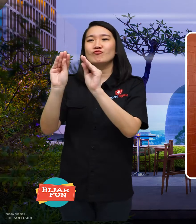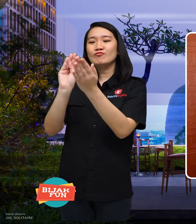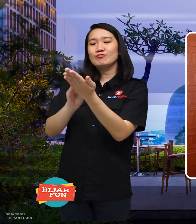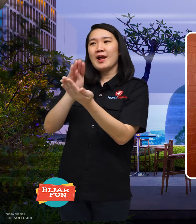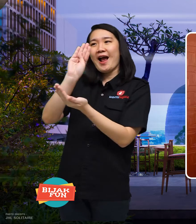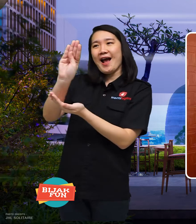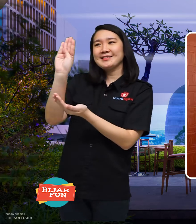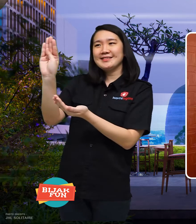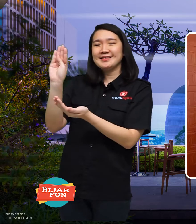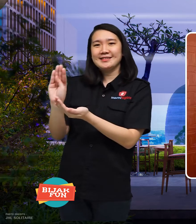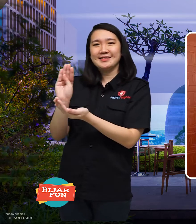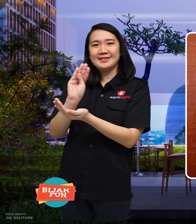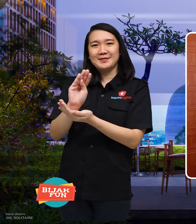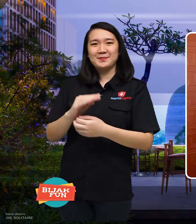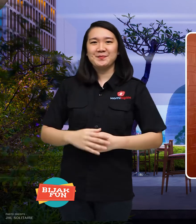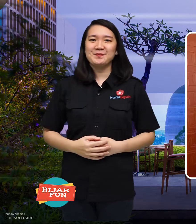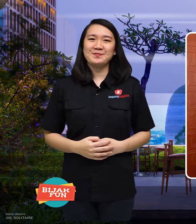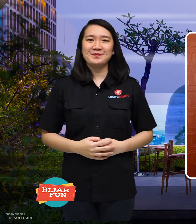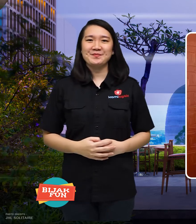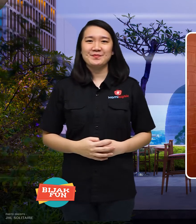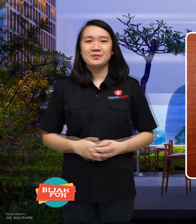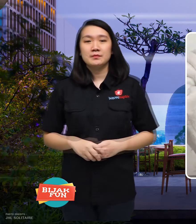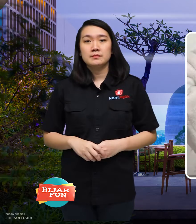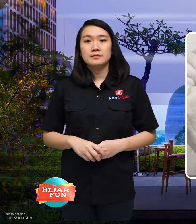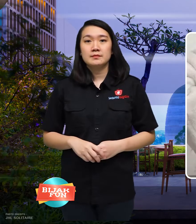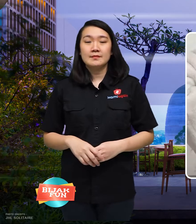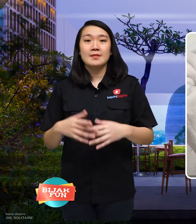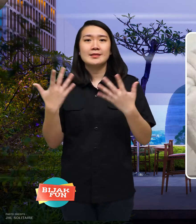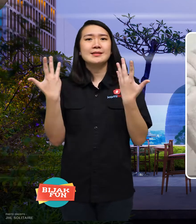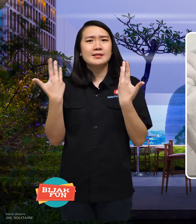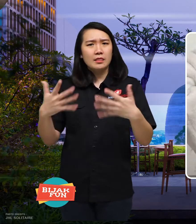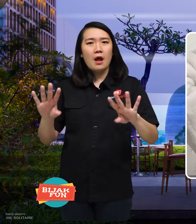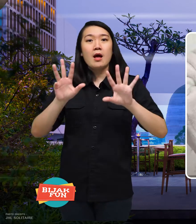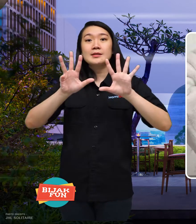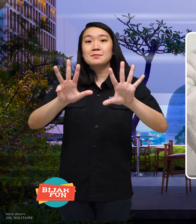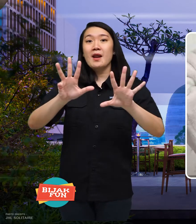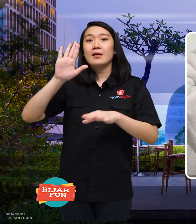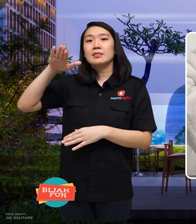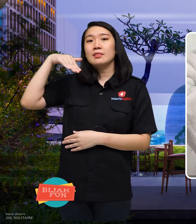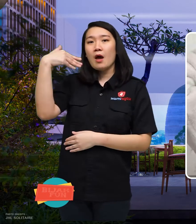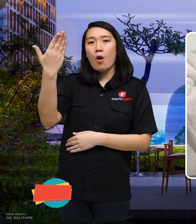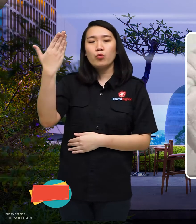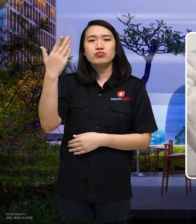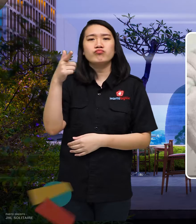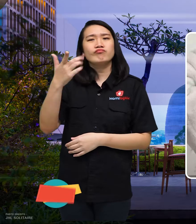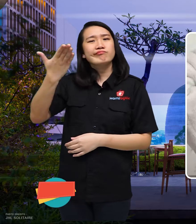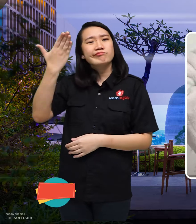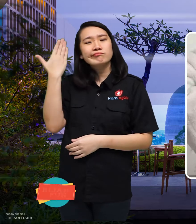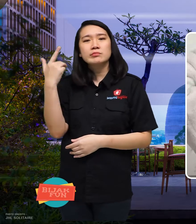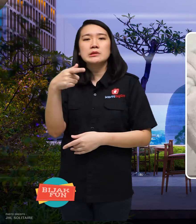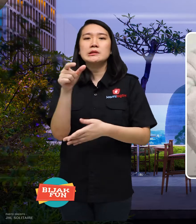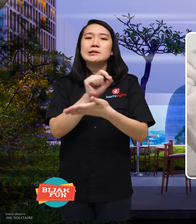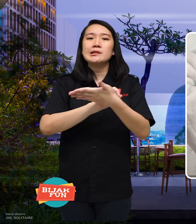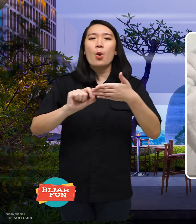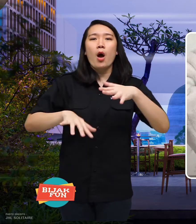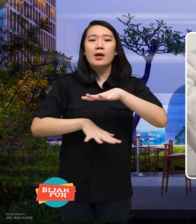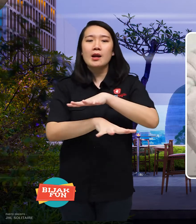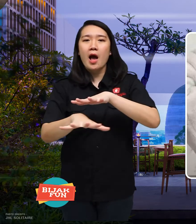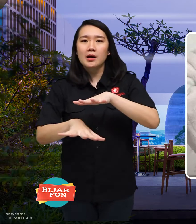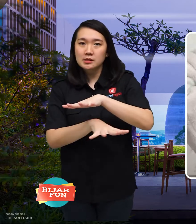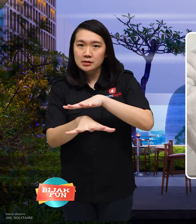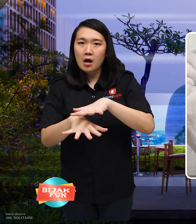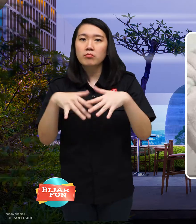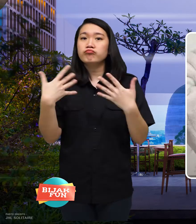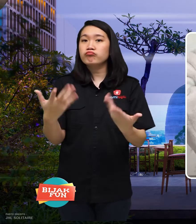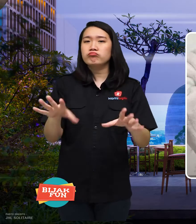After 9 years in elementary school, She then transferred to a blind school